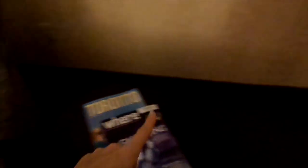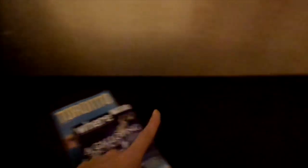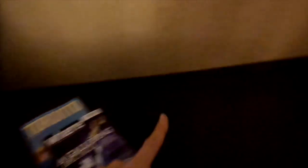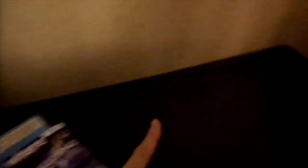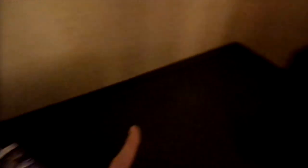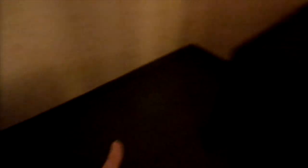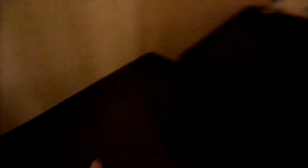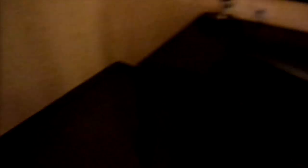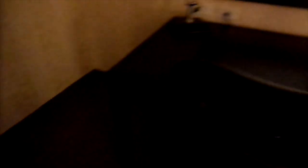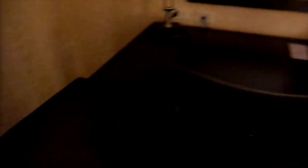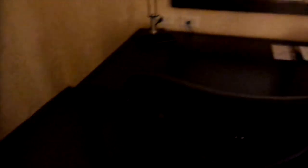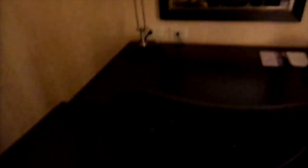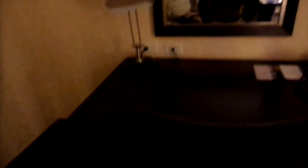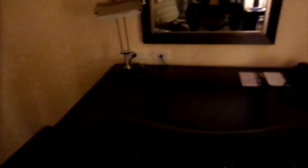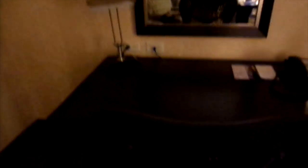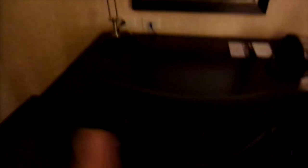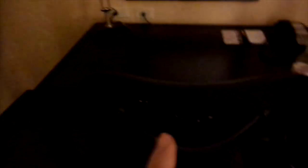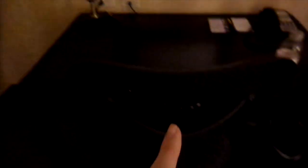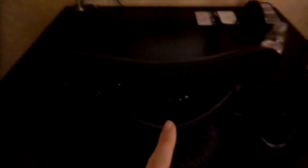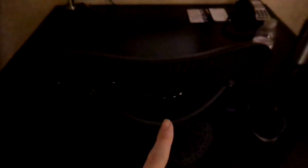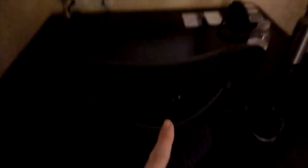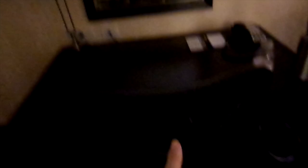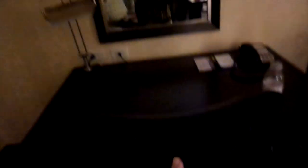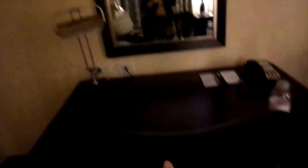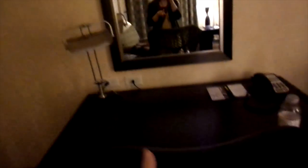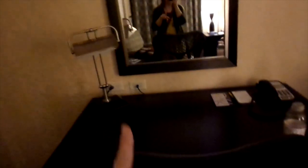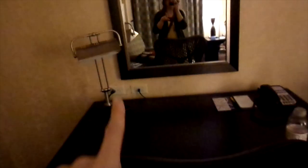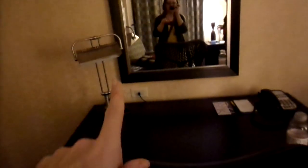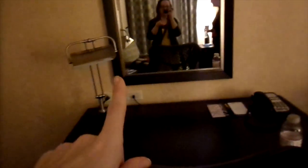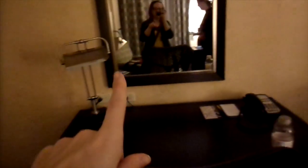desk...